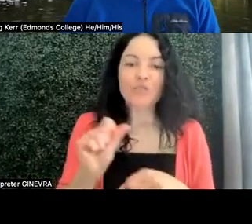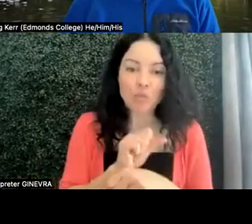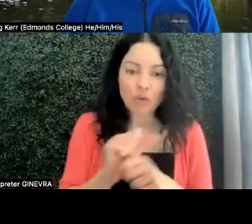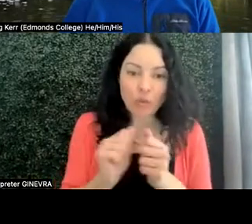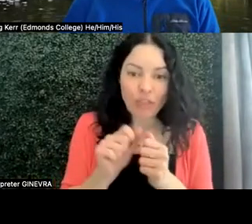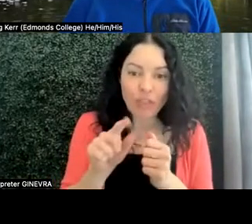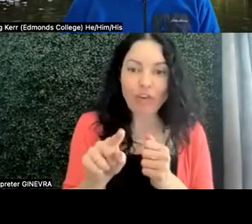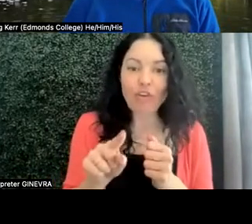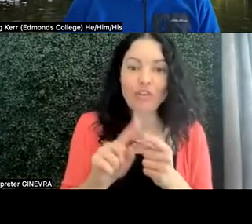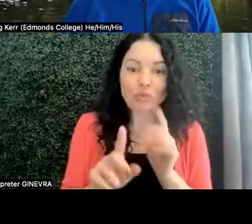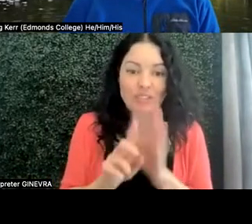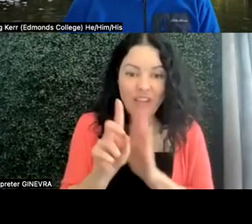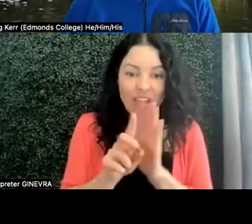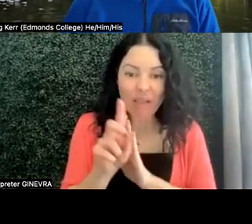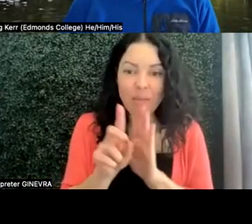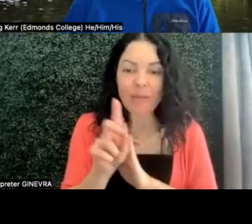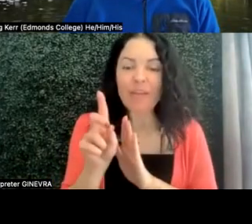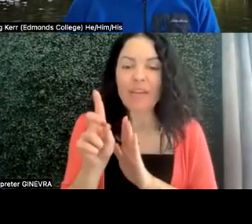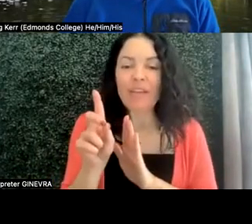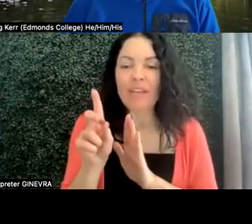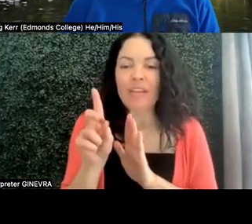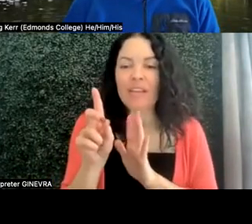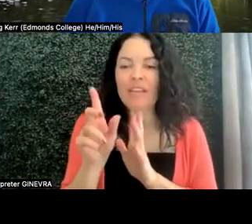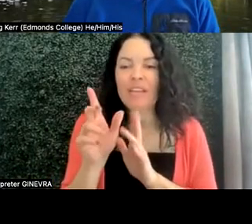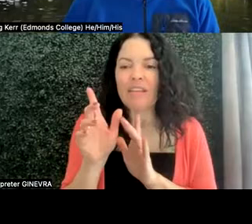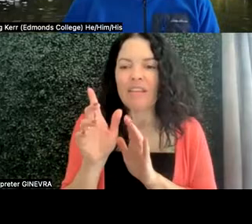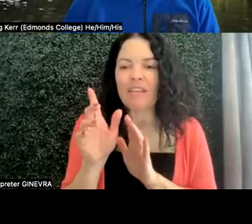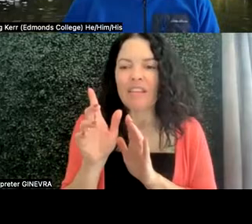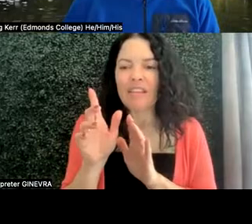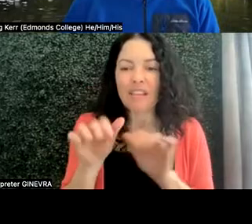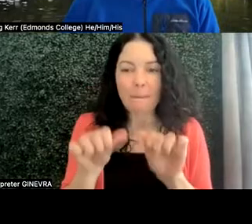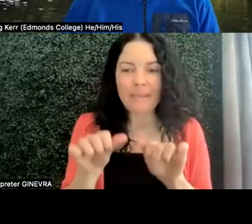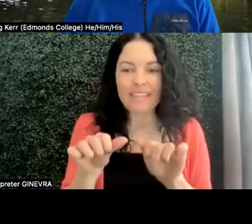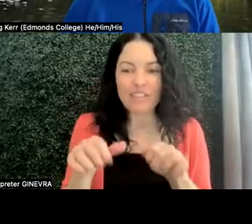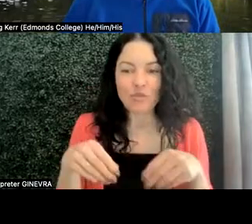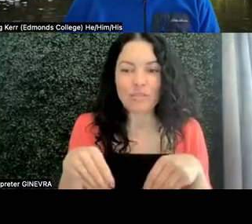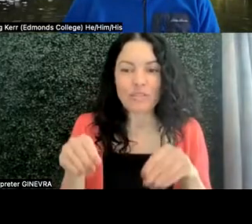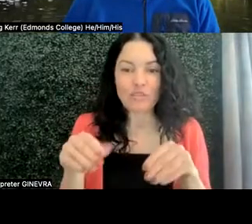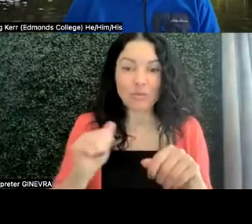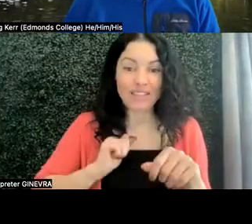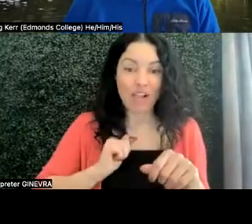to develop an ability to self-advocate,